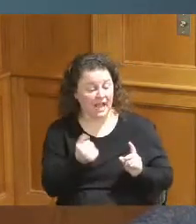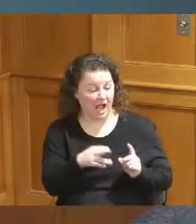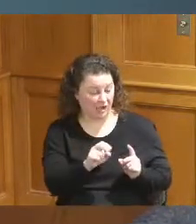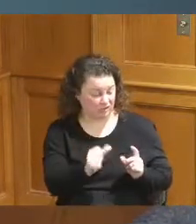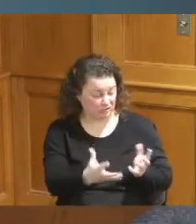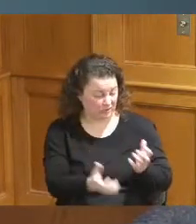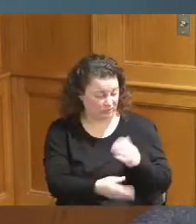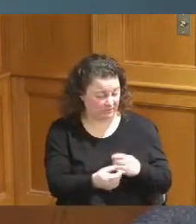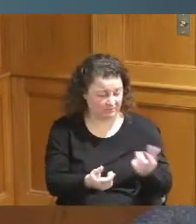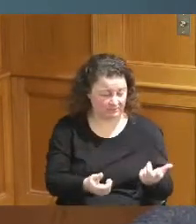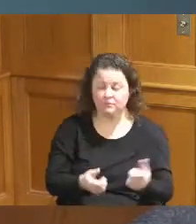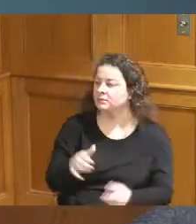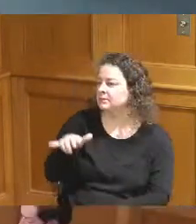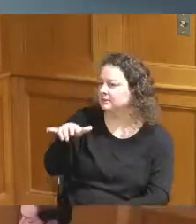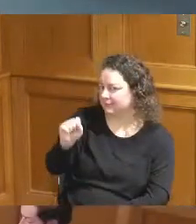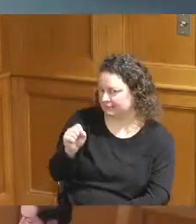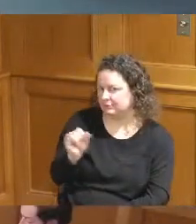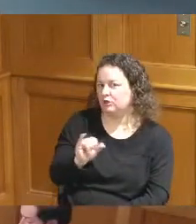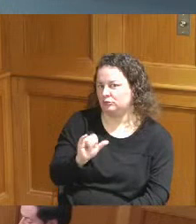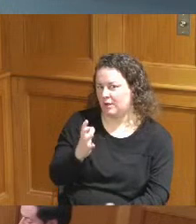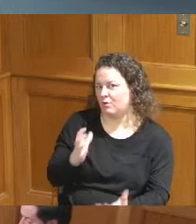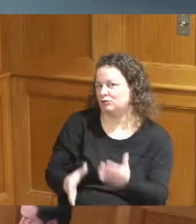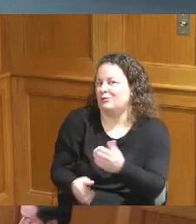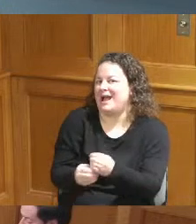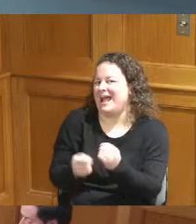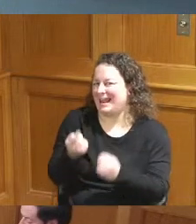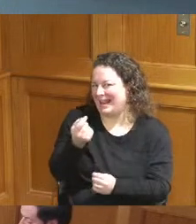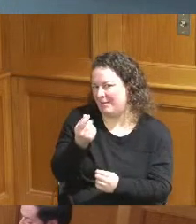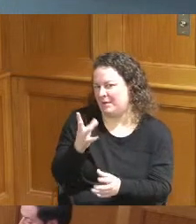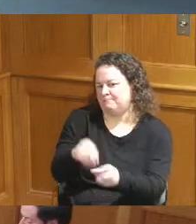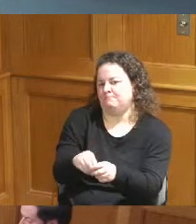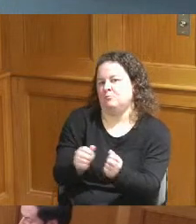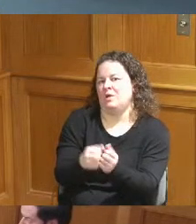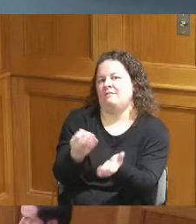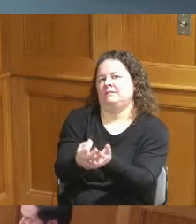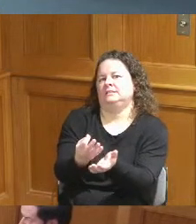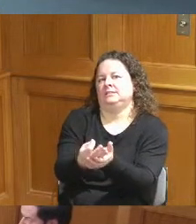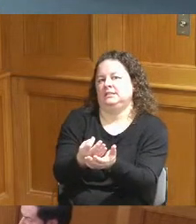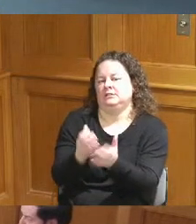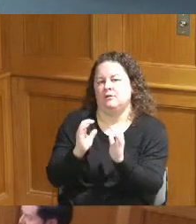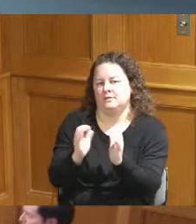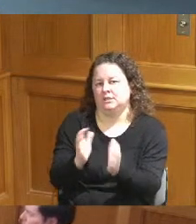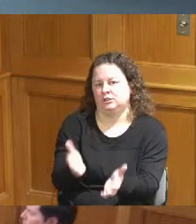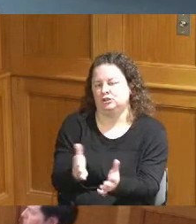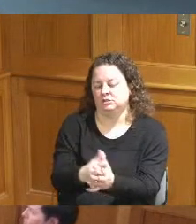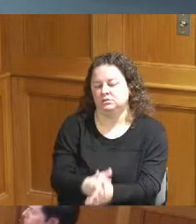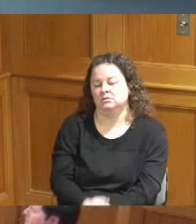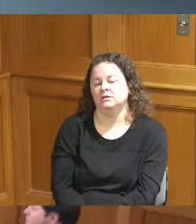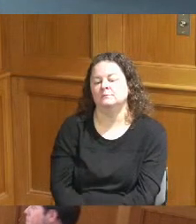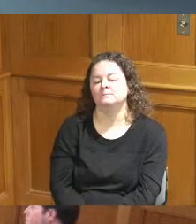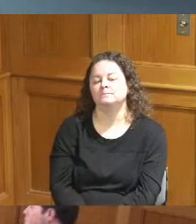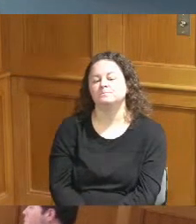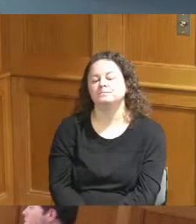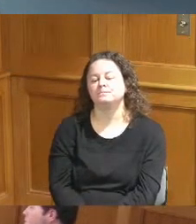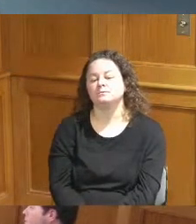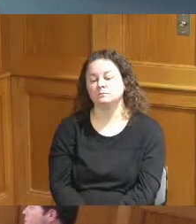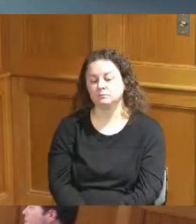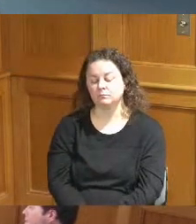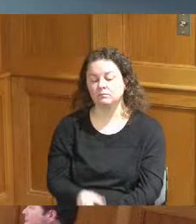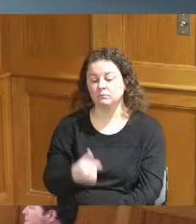a little bit of flavor also to the conversation about funding so we have gone to the federal